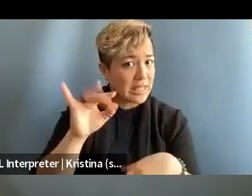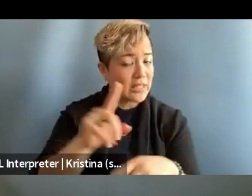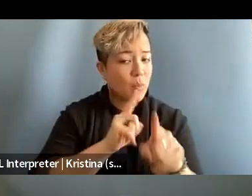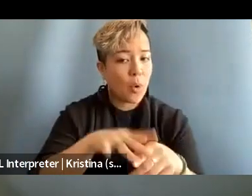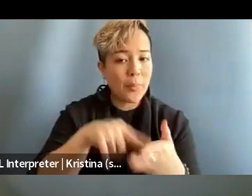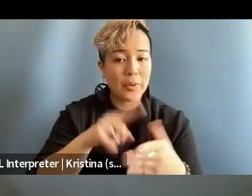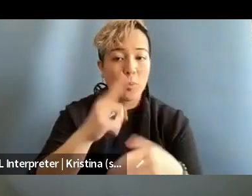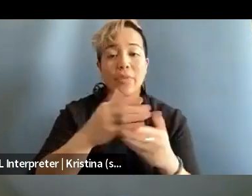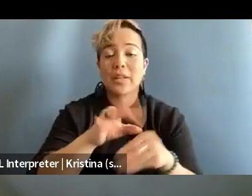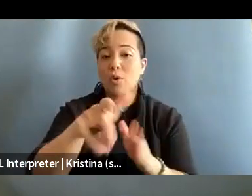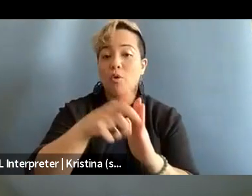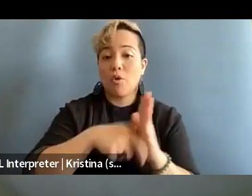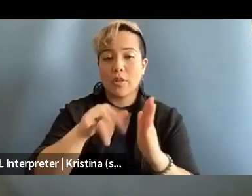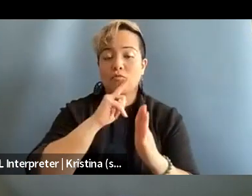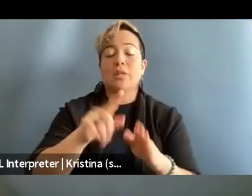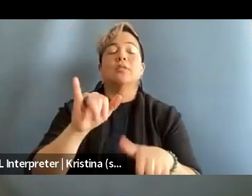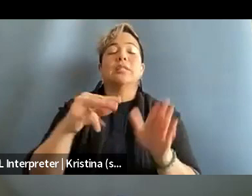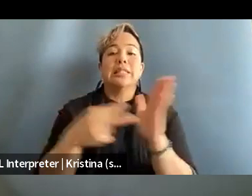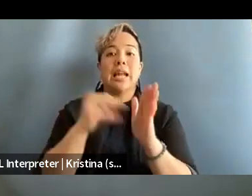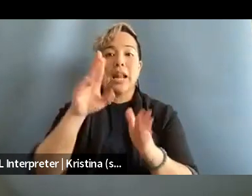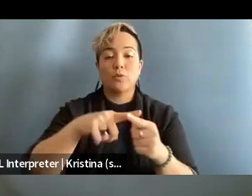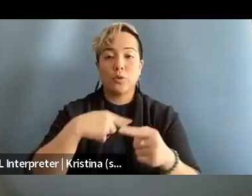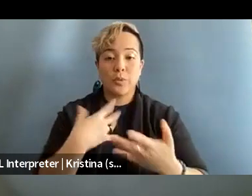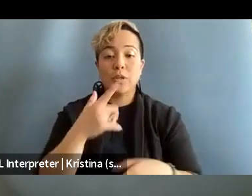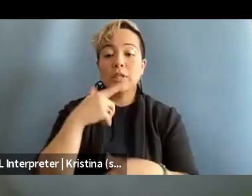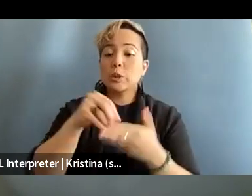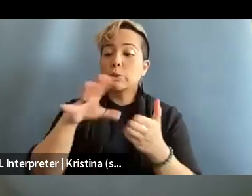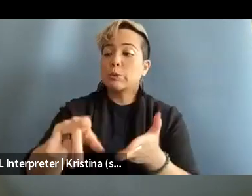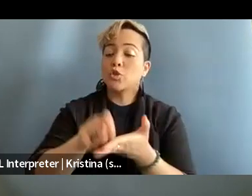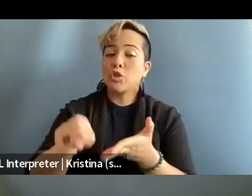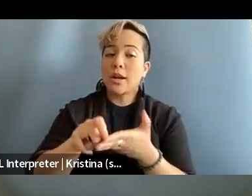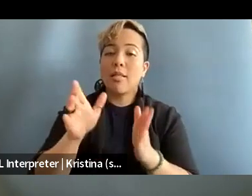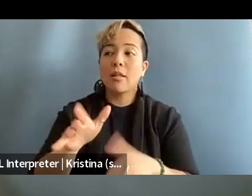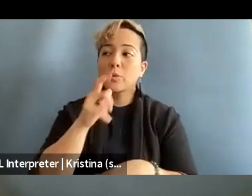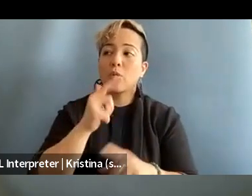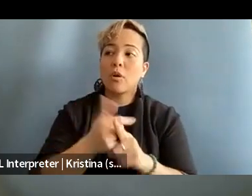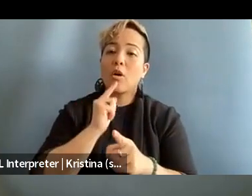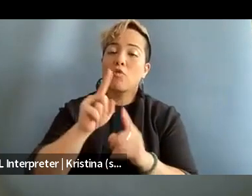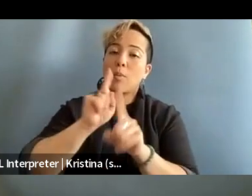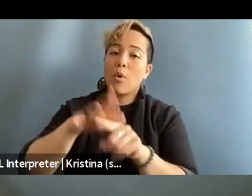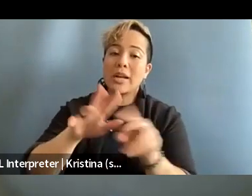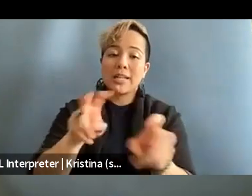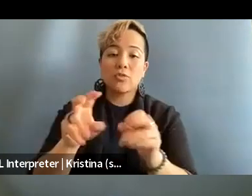in your article that stuck out to me was basically, you know, student journalists who are reporting on issues related to a campus